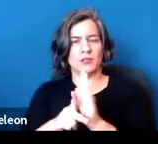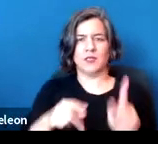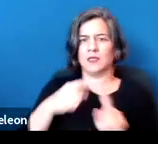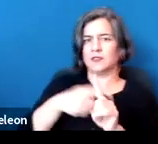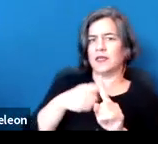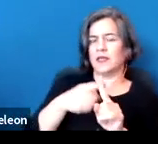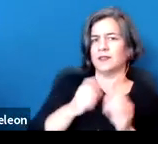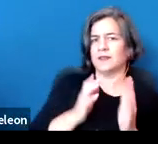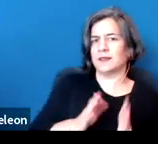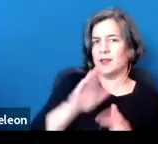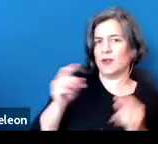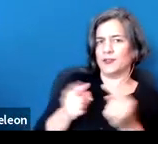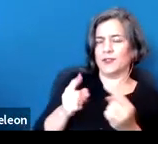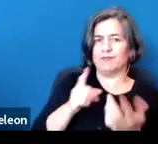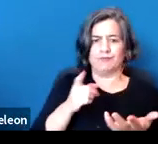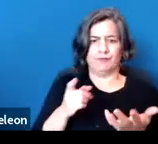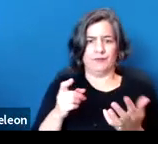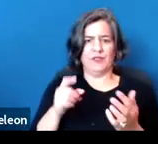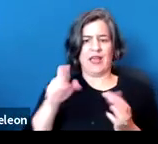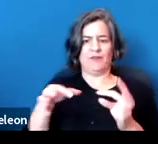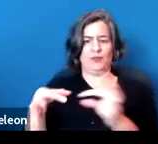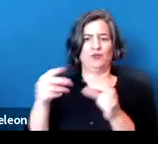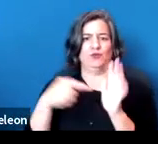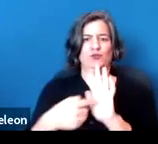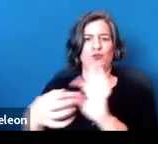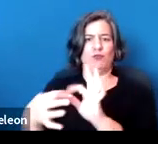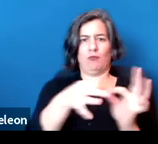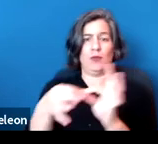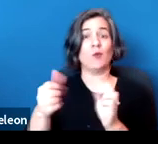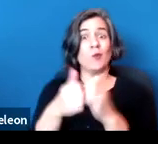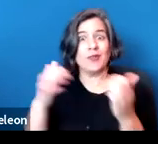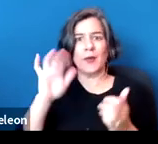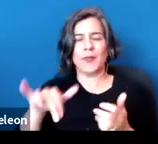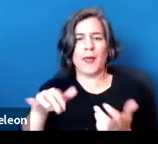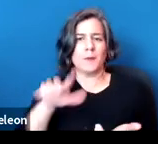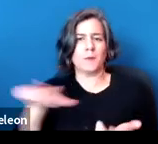there can be no obligation on the part of landlords to make a reasonable accommodation.